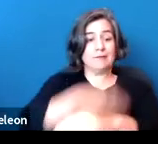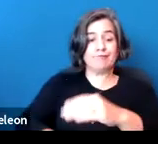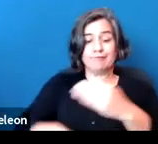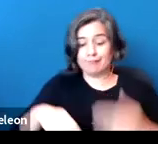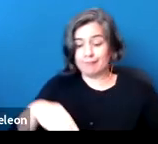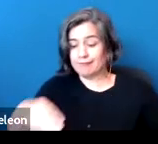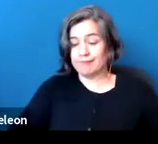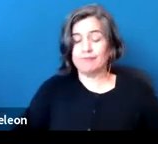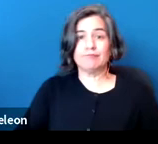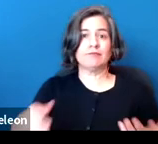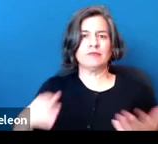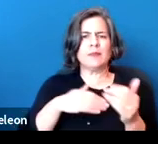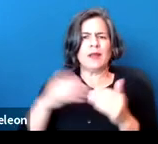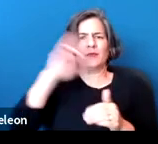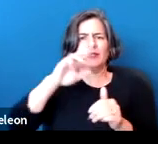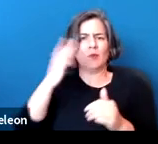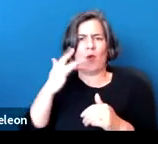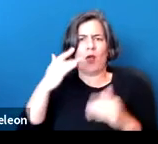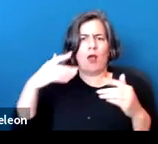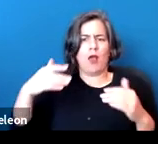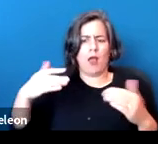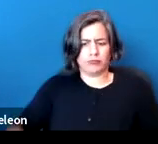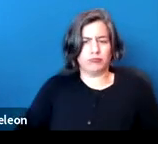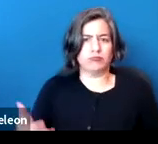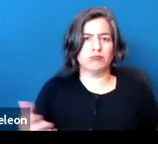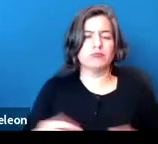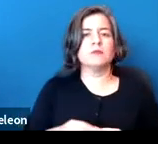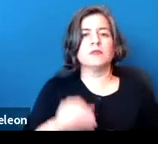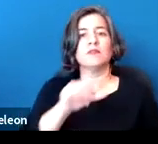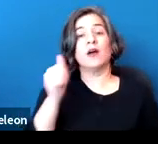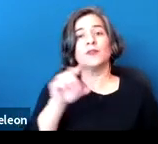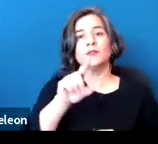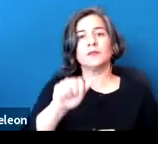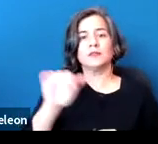regardless of cause, and there's some other disabilities, such as cerebral palsy,